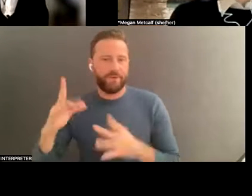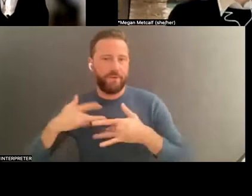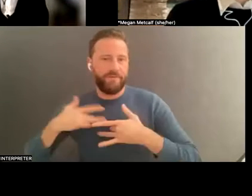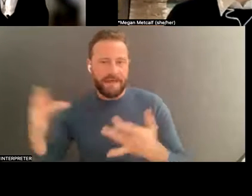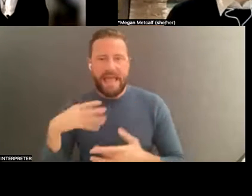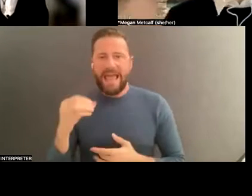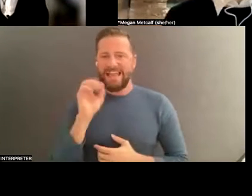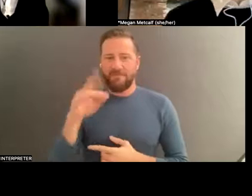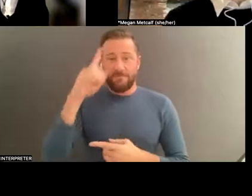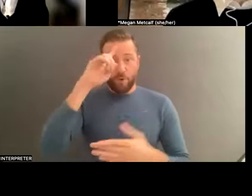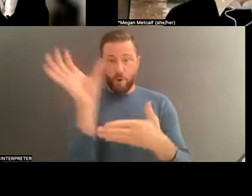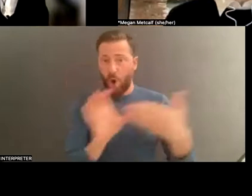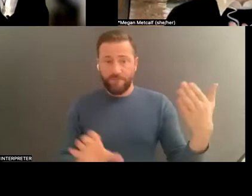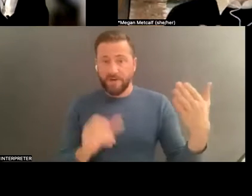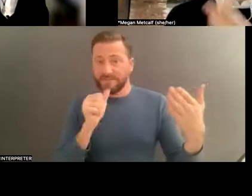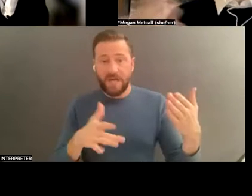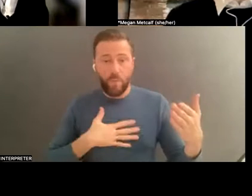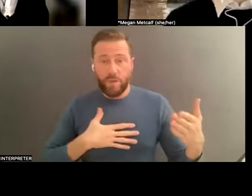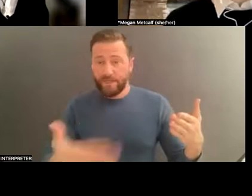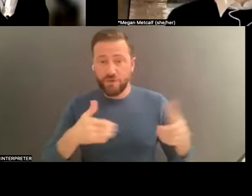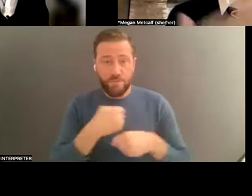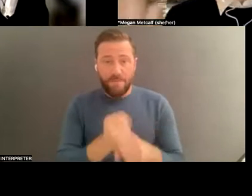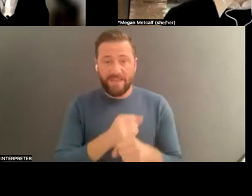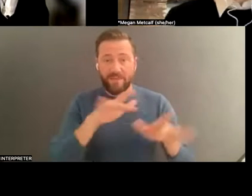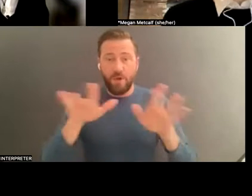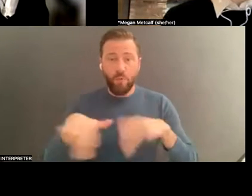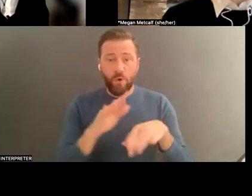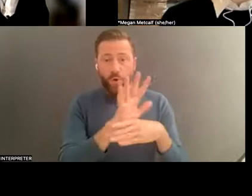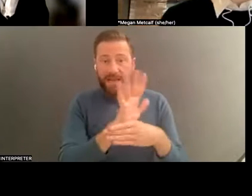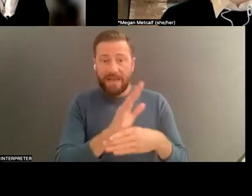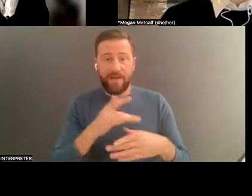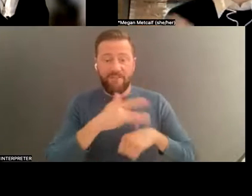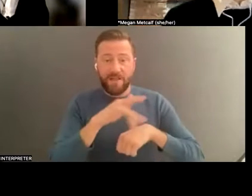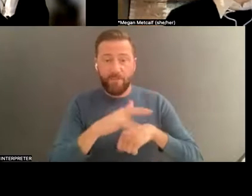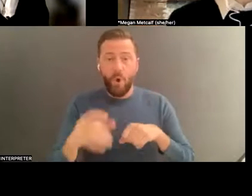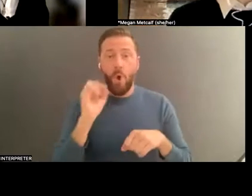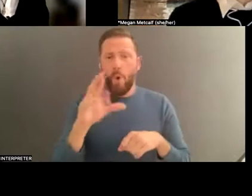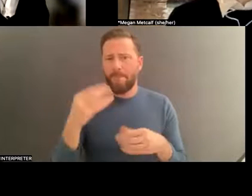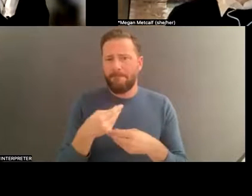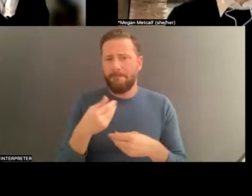the recording available or make some kinds of materials available -- which has happened to me, and I respect